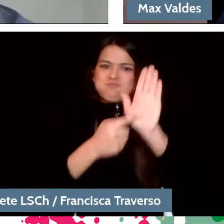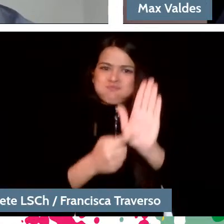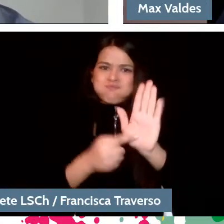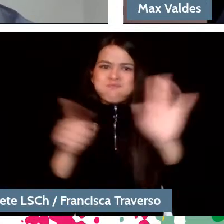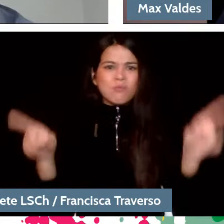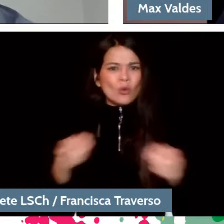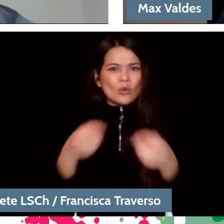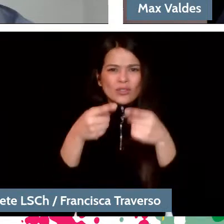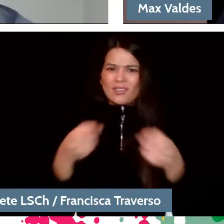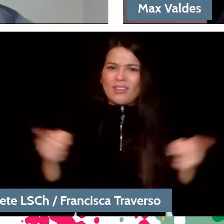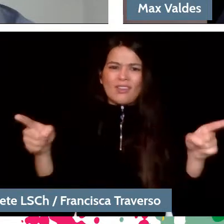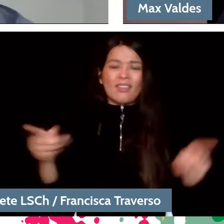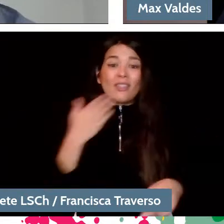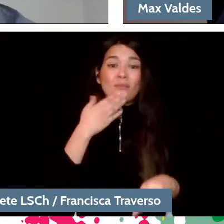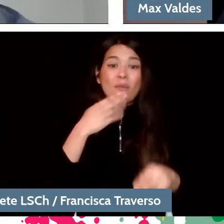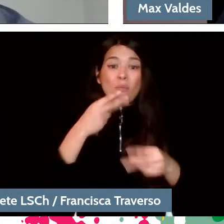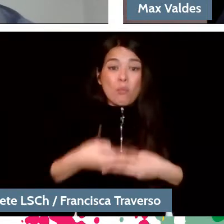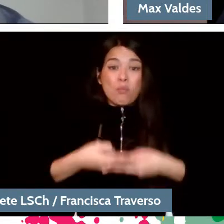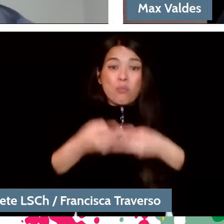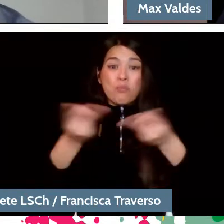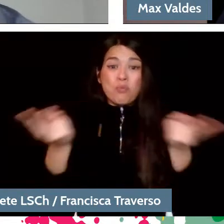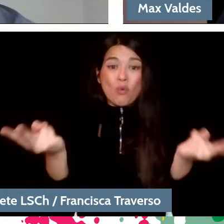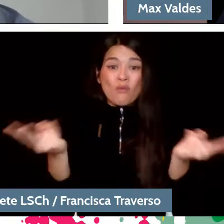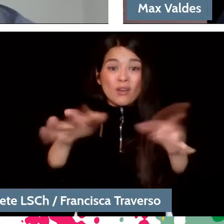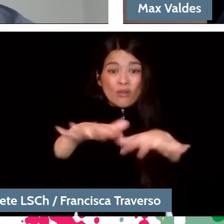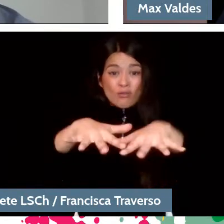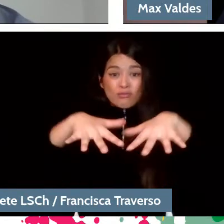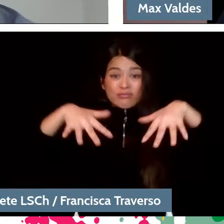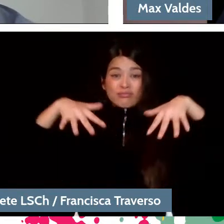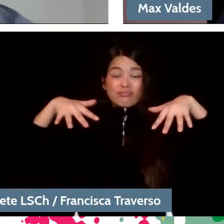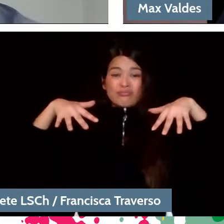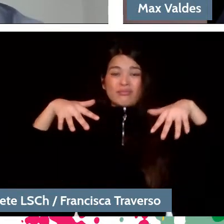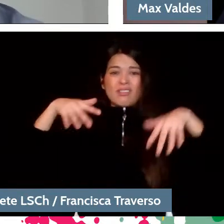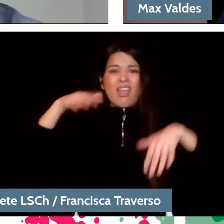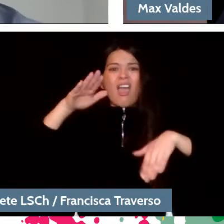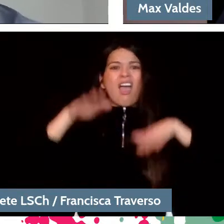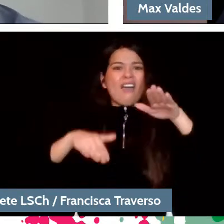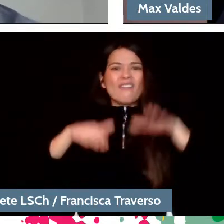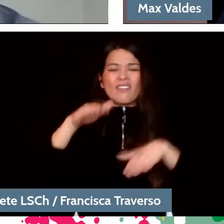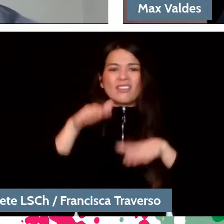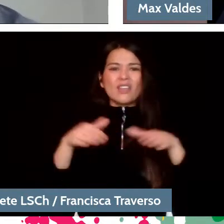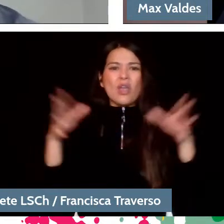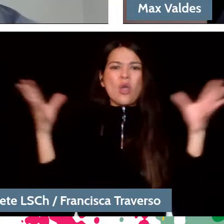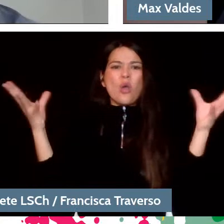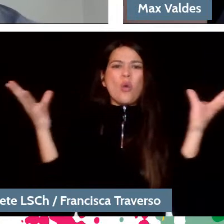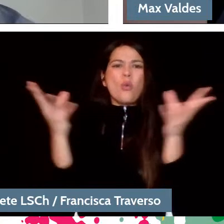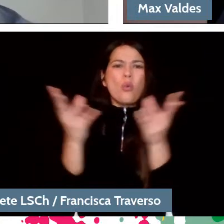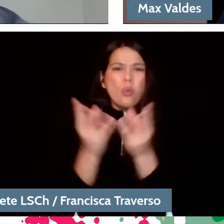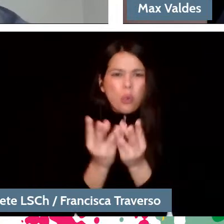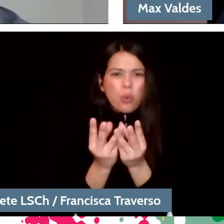Even when the musicians returned to the stage, many times it was with an audience at a distance and not with the audience in the room.